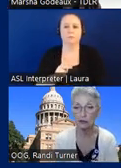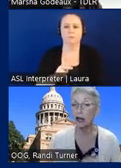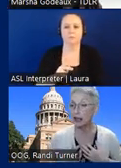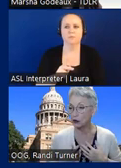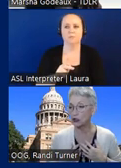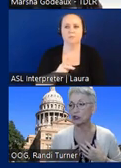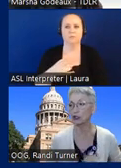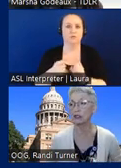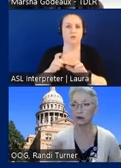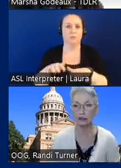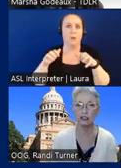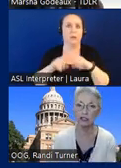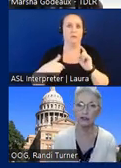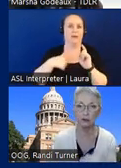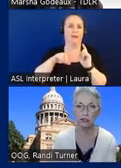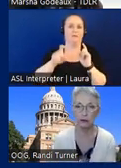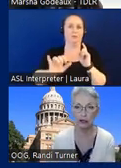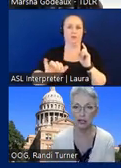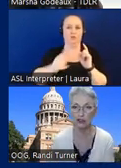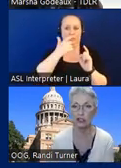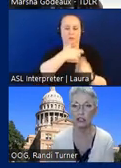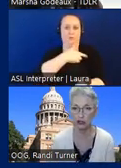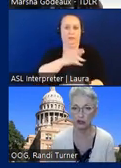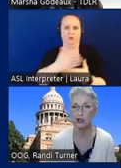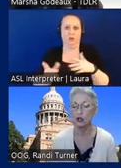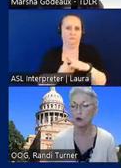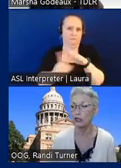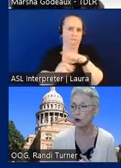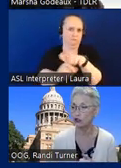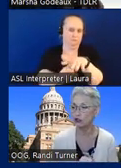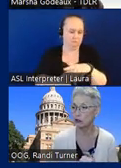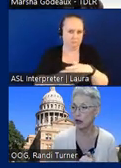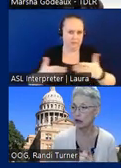but I had a question too, religious stuff comes up on occasion here. We get questions about,